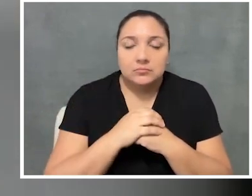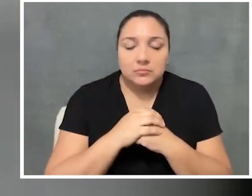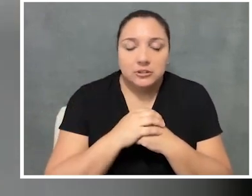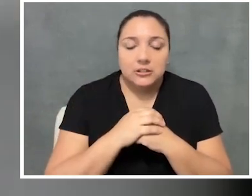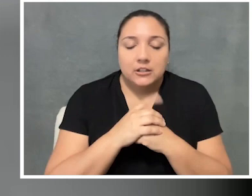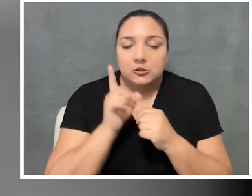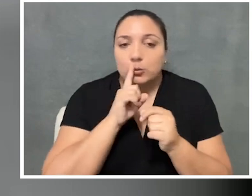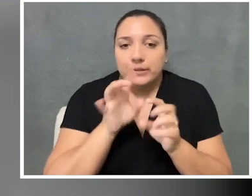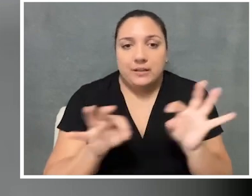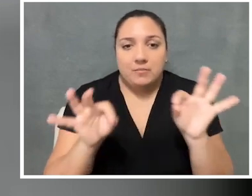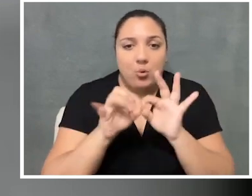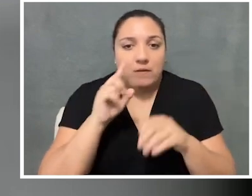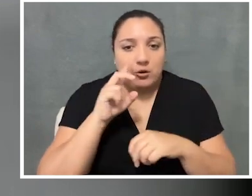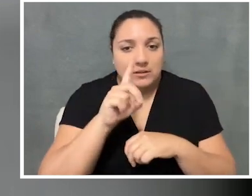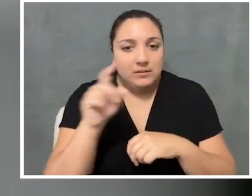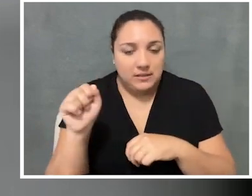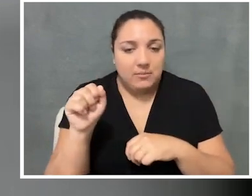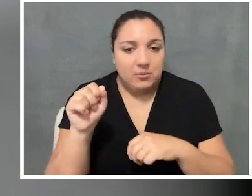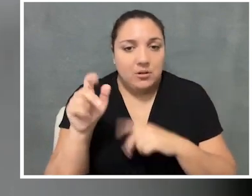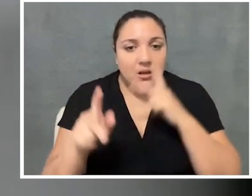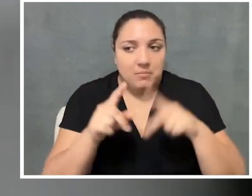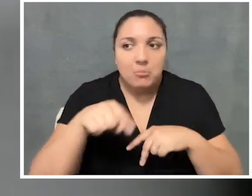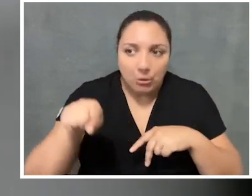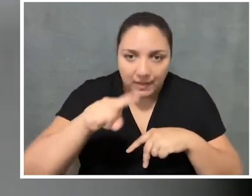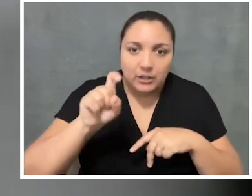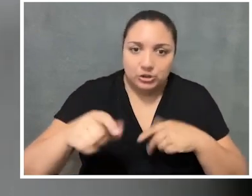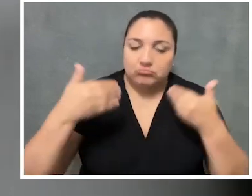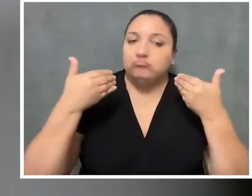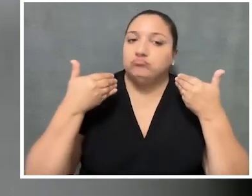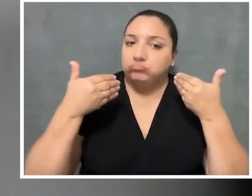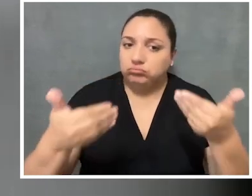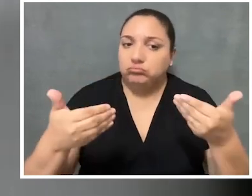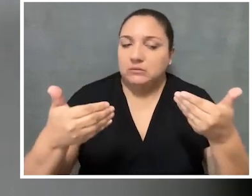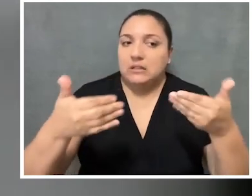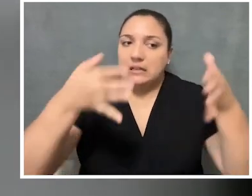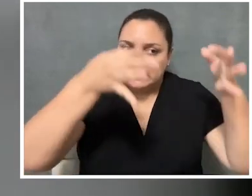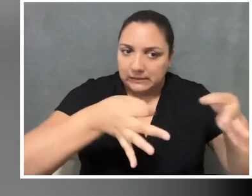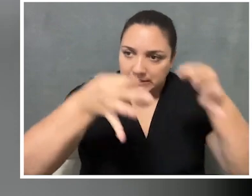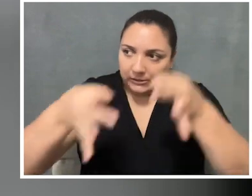it's really important for disabled folks to be making these changes to the arts and culture field,